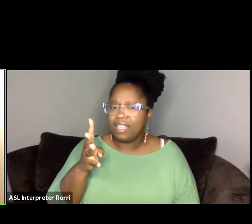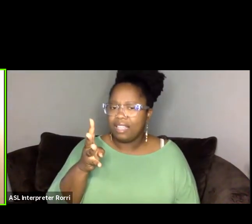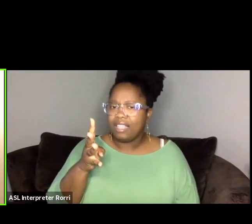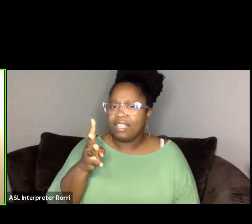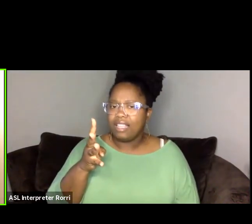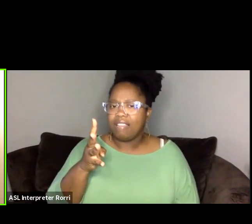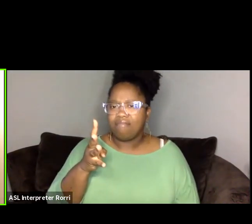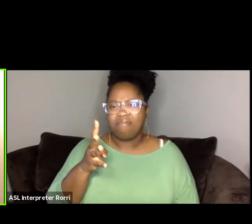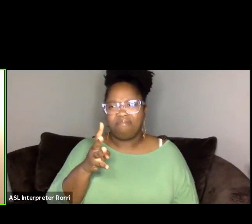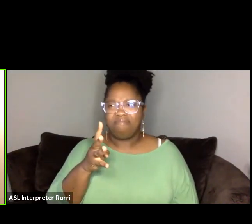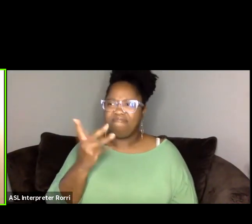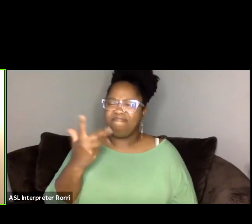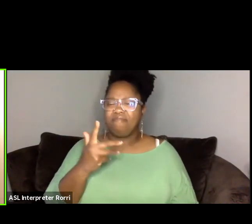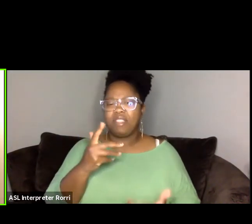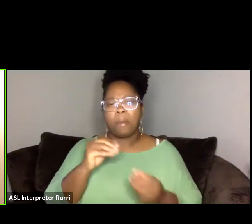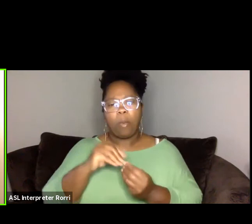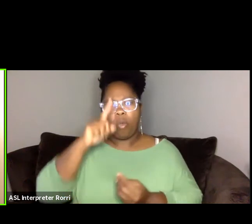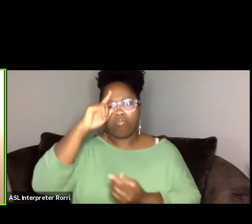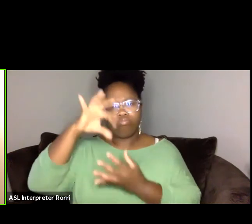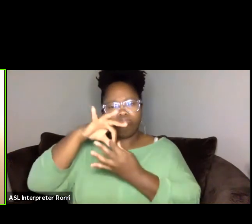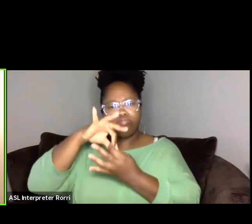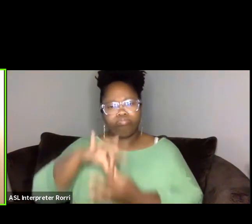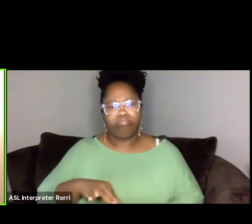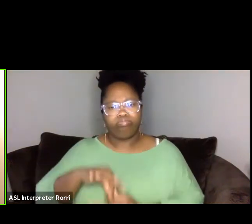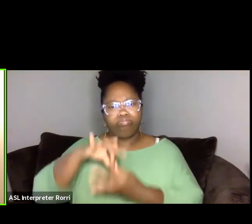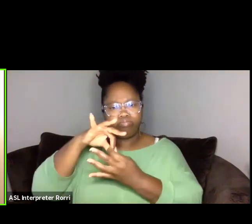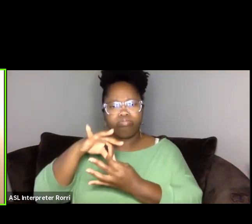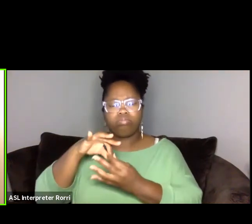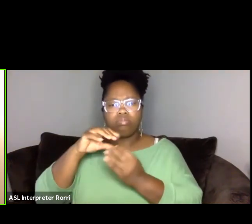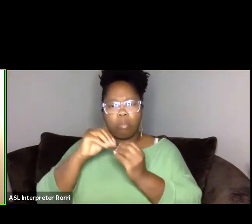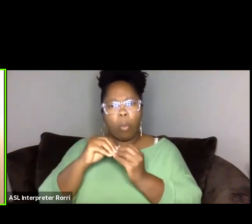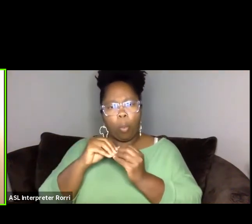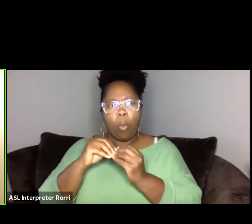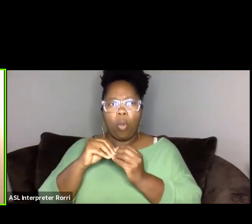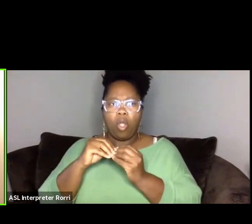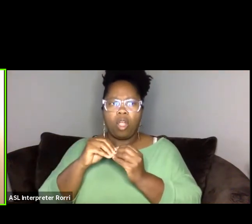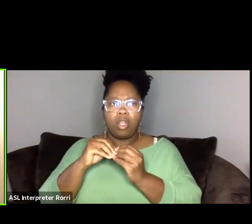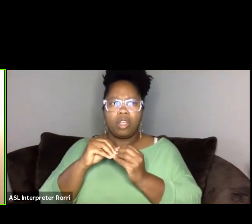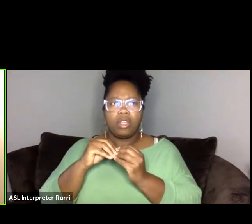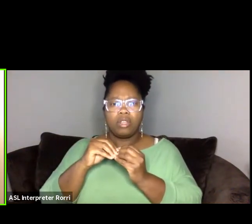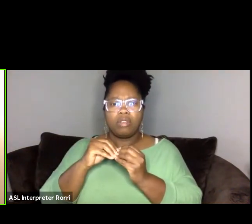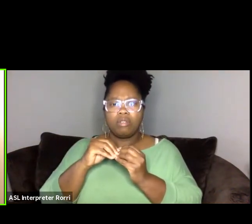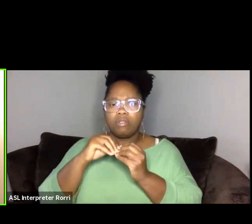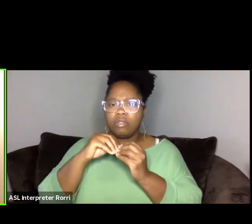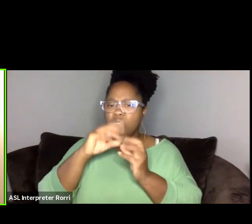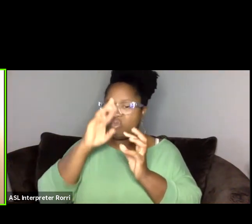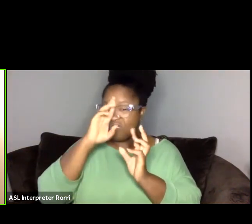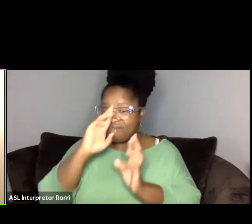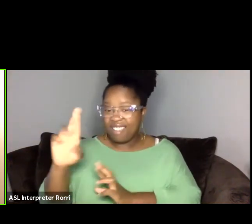in our, you know, respecting and honoring our various cultural perspectives.